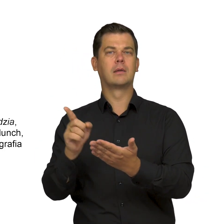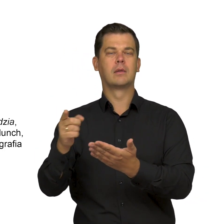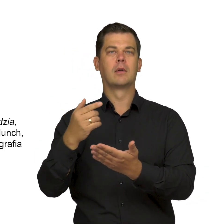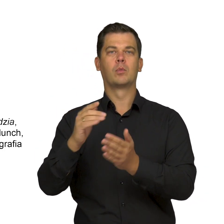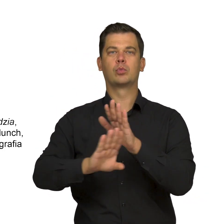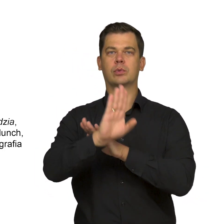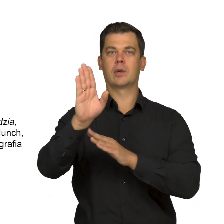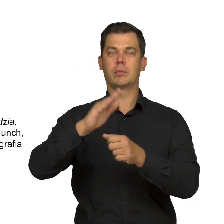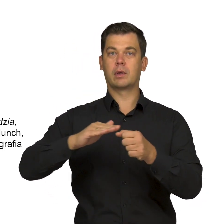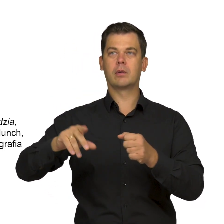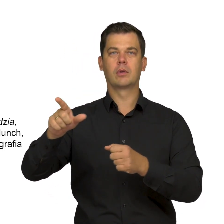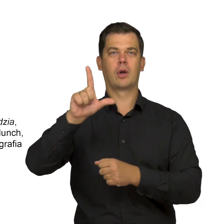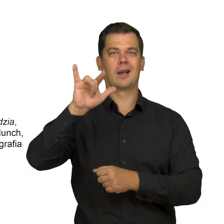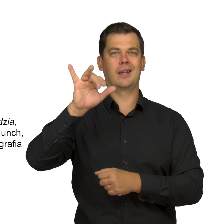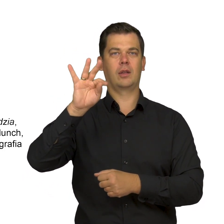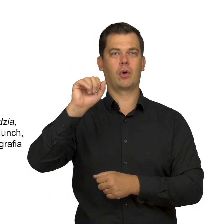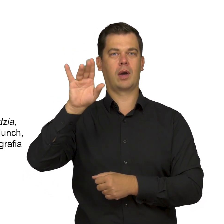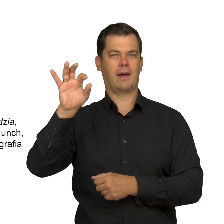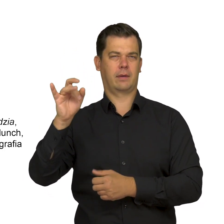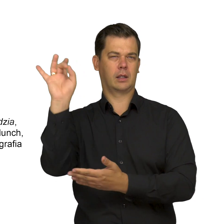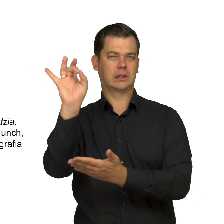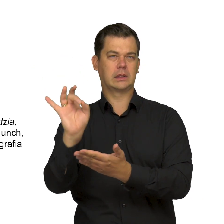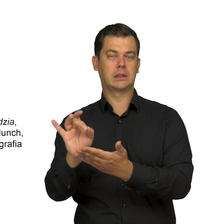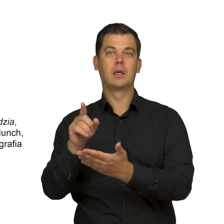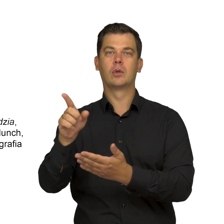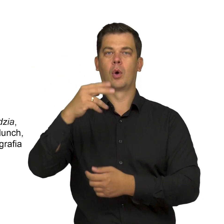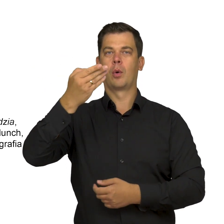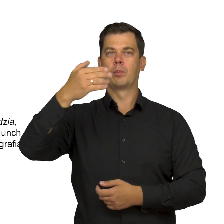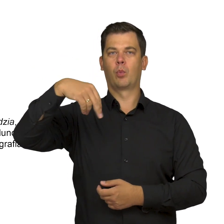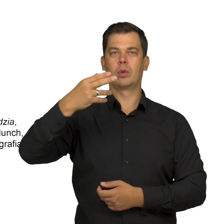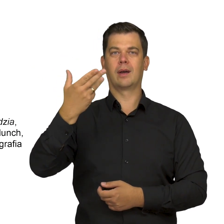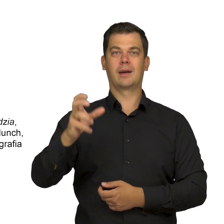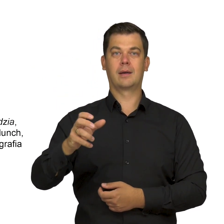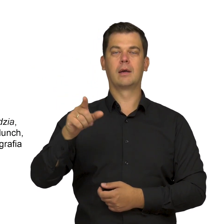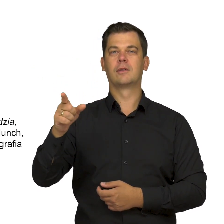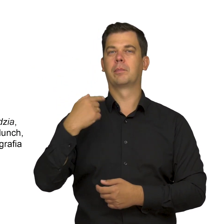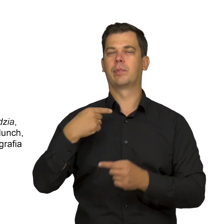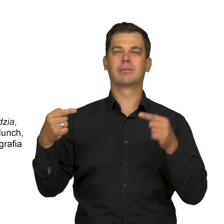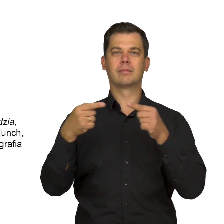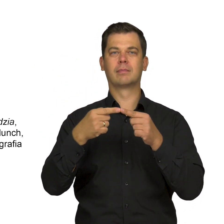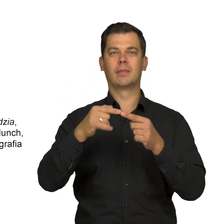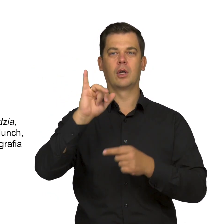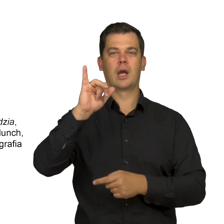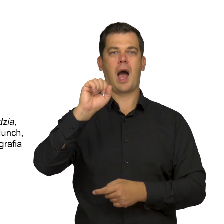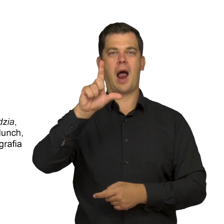is Edvard Munch’s lithograph from the series associated with his text Alpha and Omega.